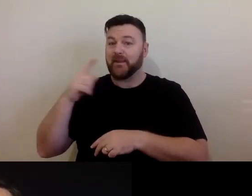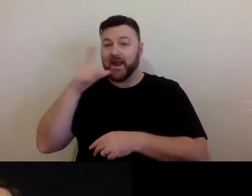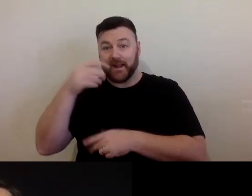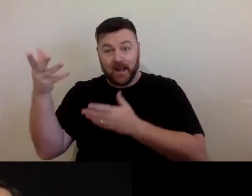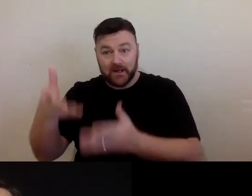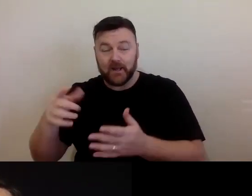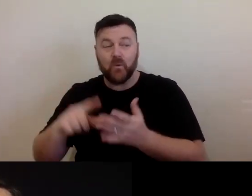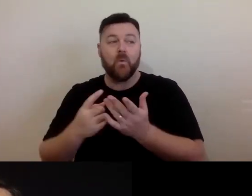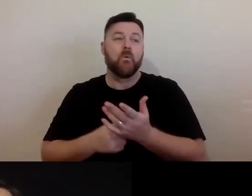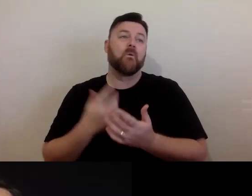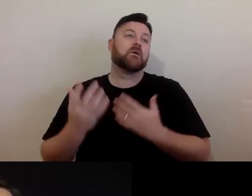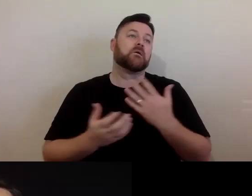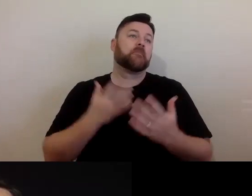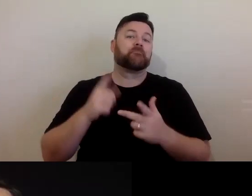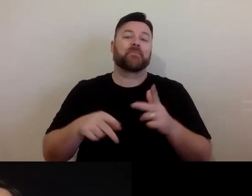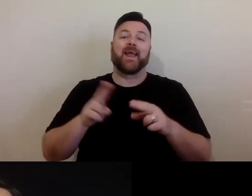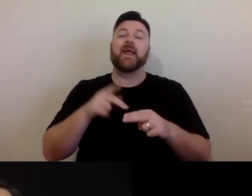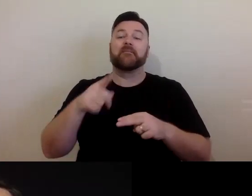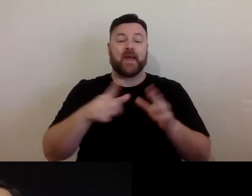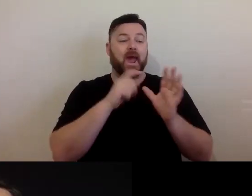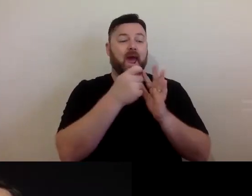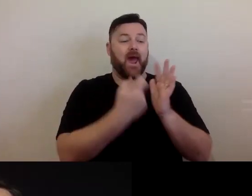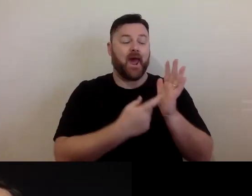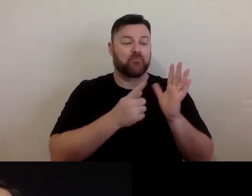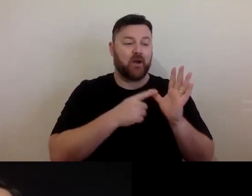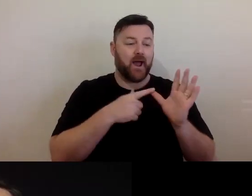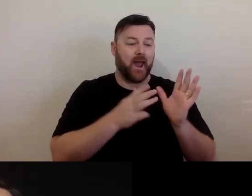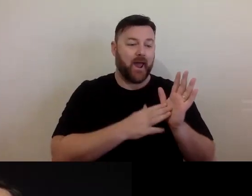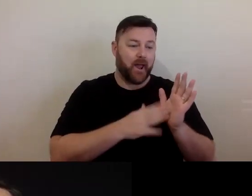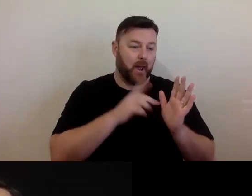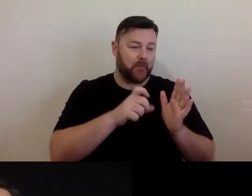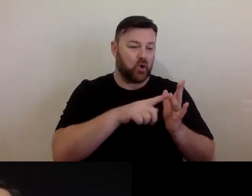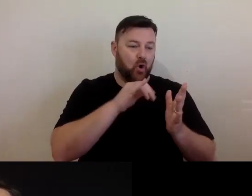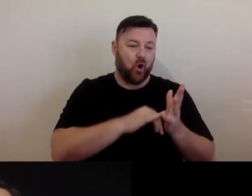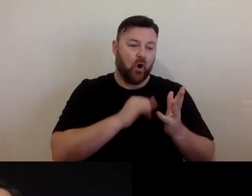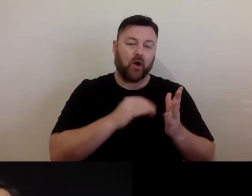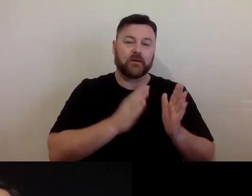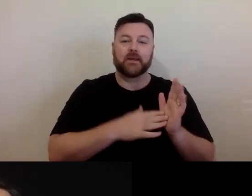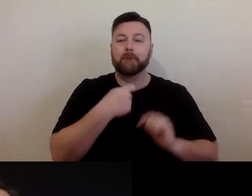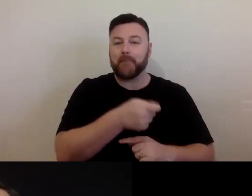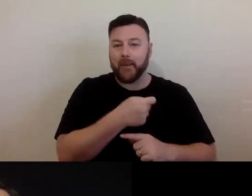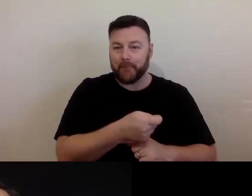If you are an APRA AMCOS member,